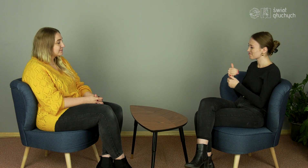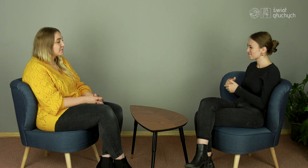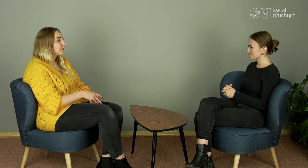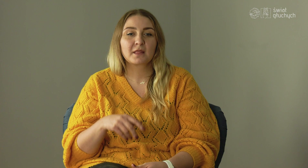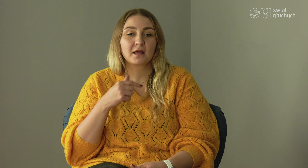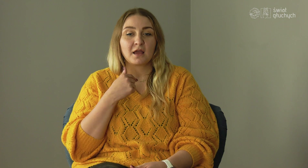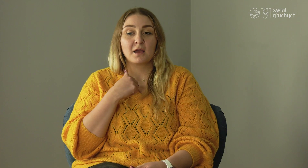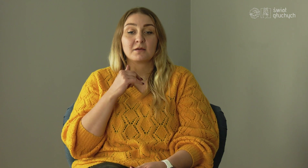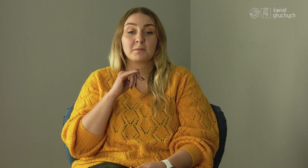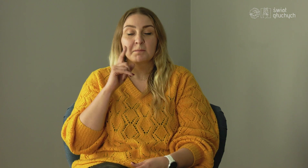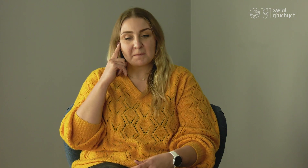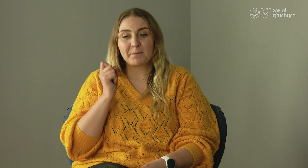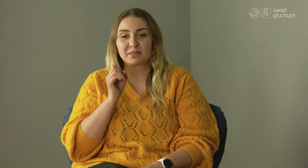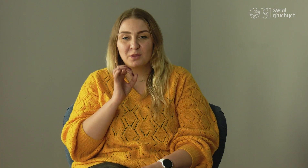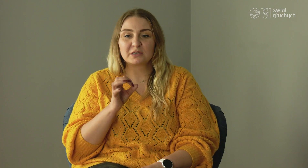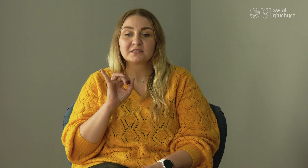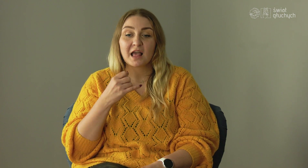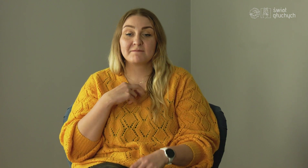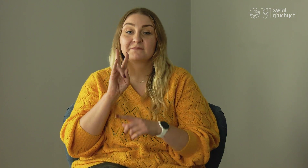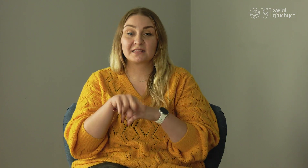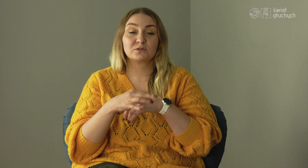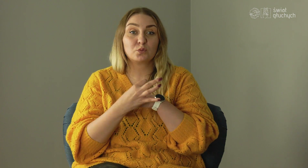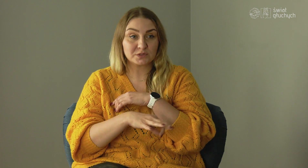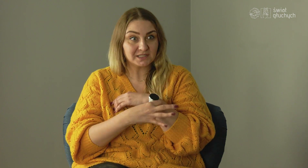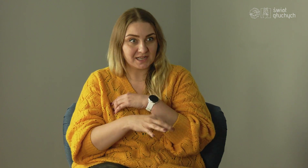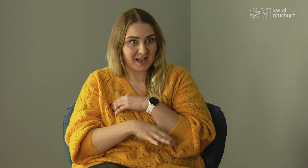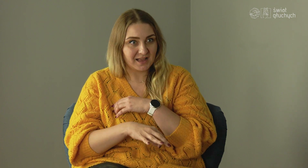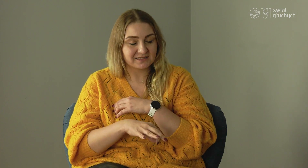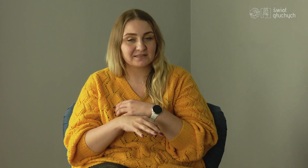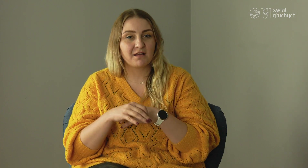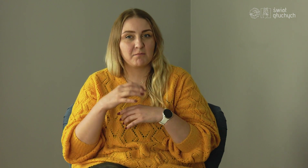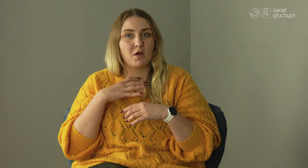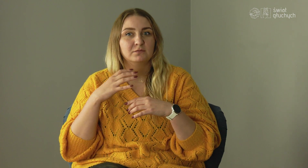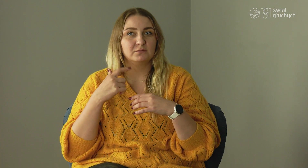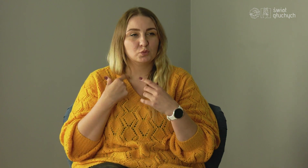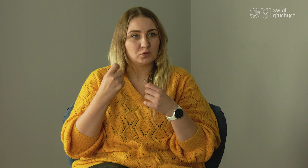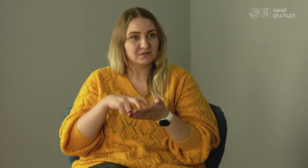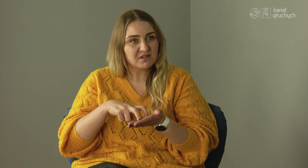I remember the time. Well, when I started studying, It was related to stress,